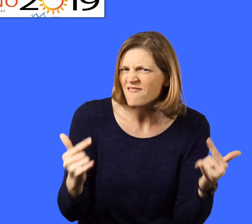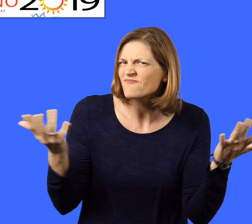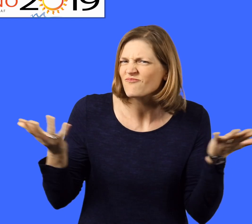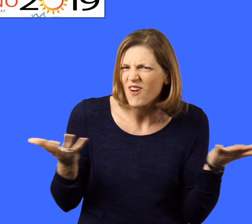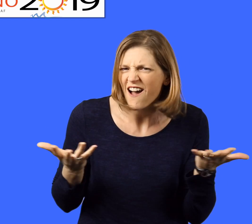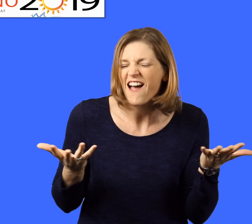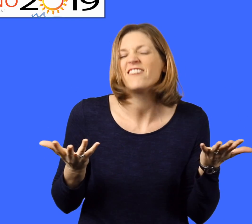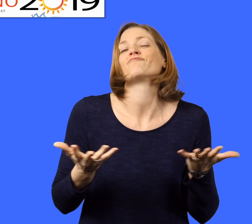I Can! Learn STEM?